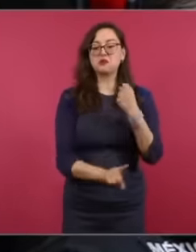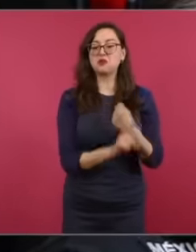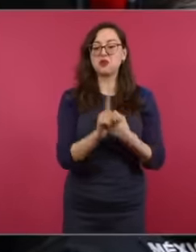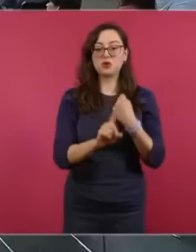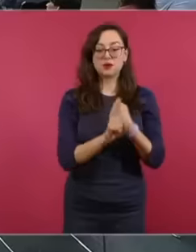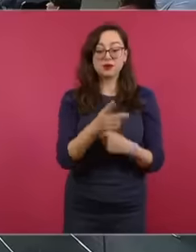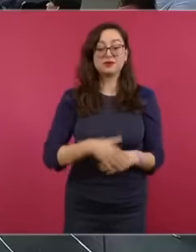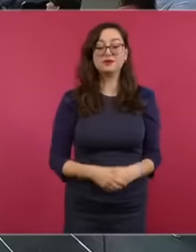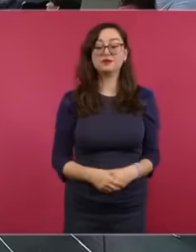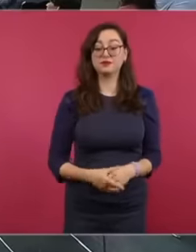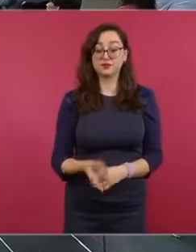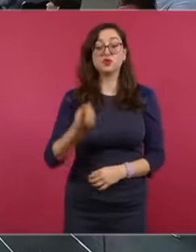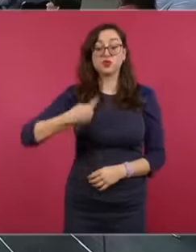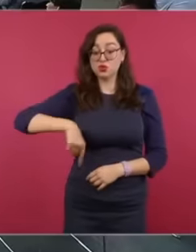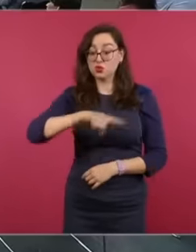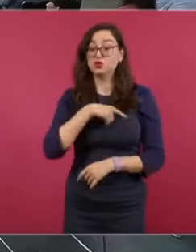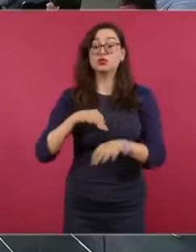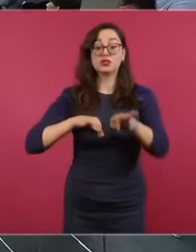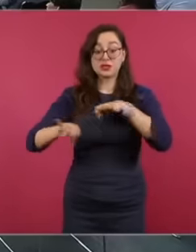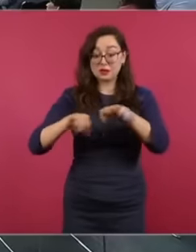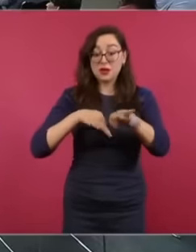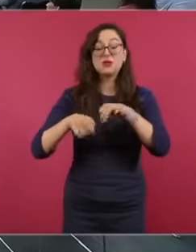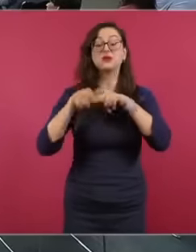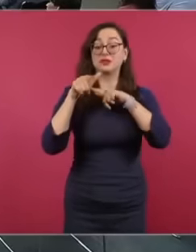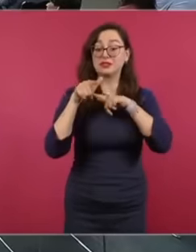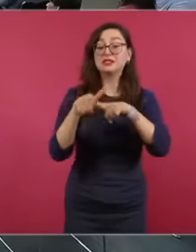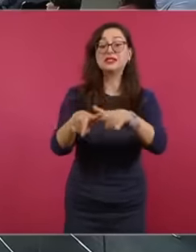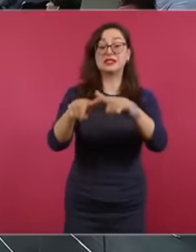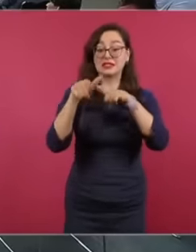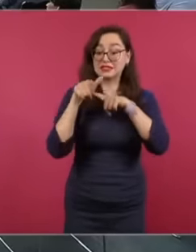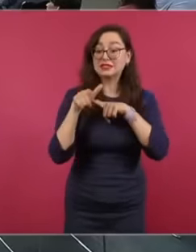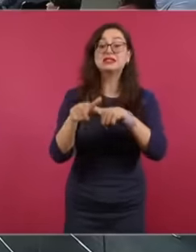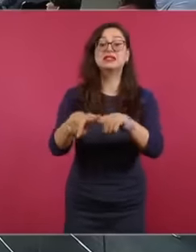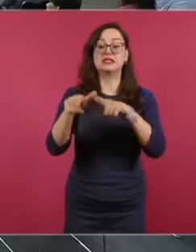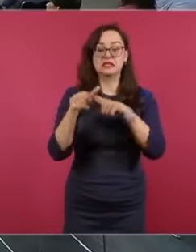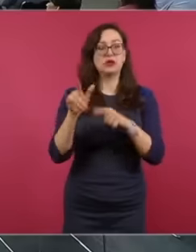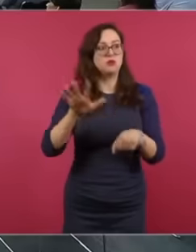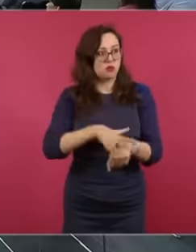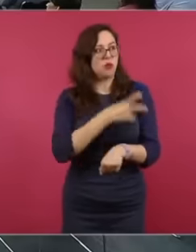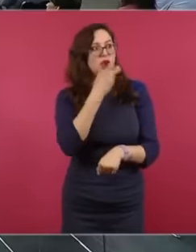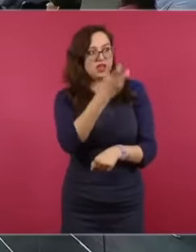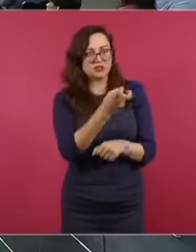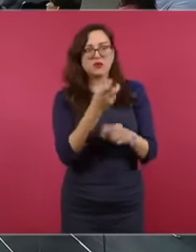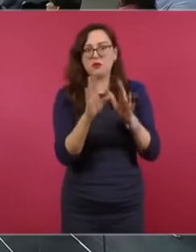we are working on it, that is why these data but